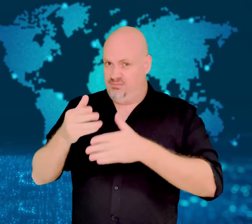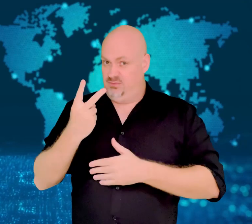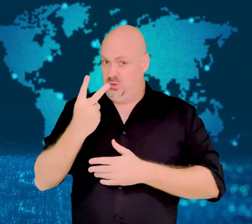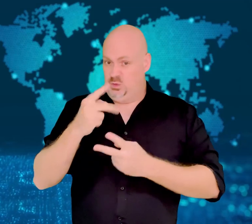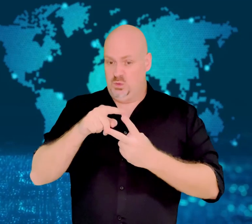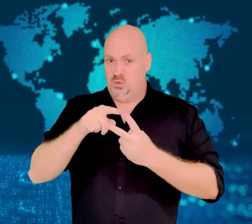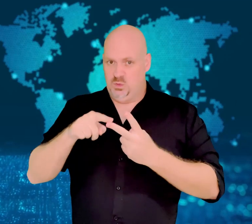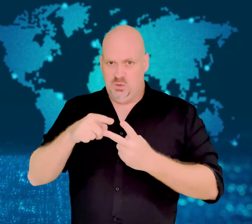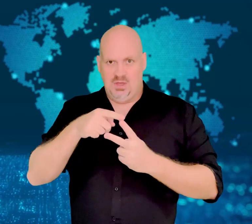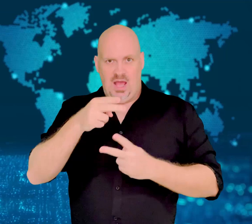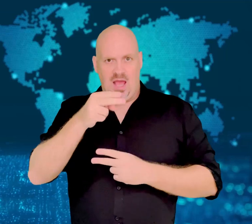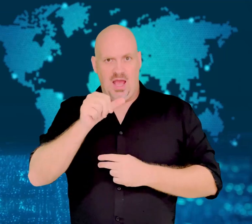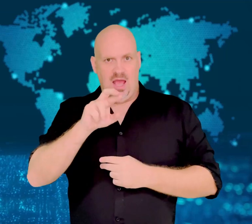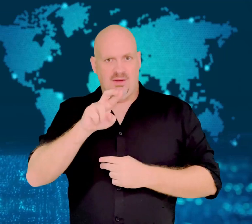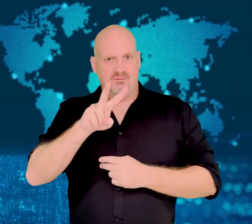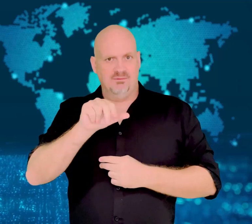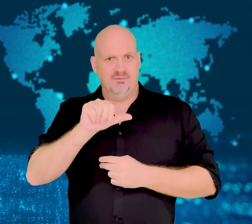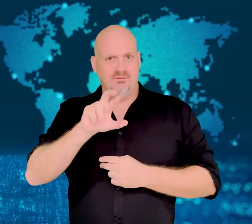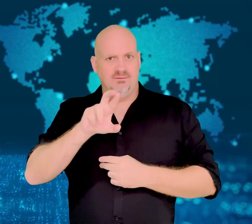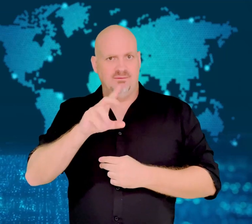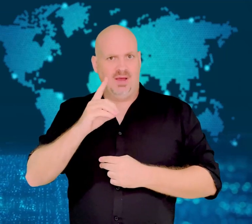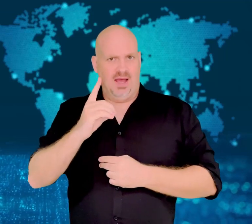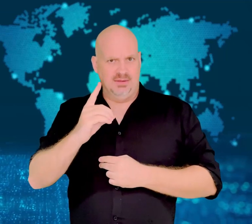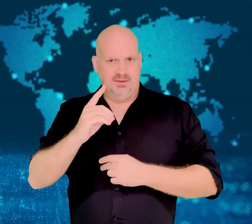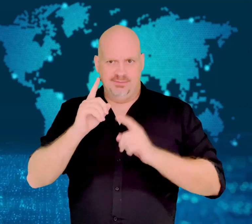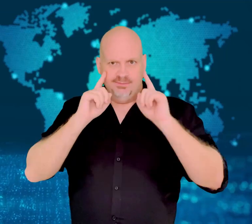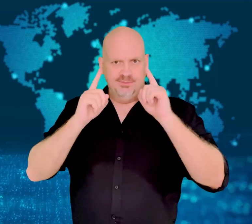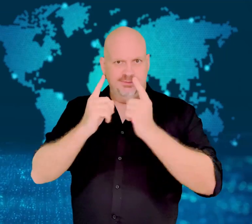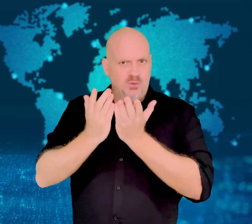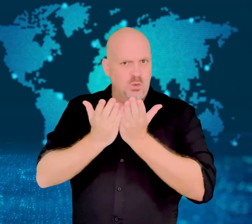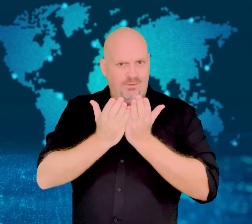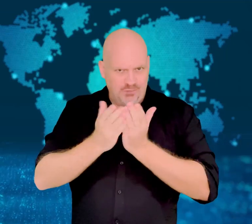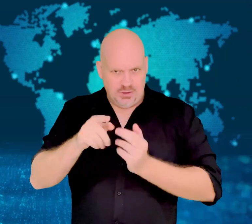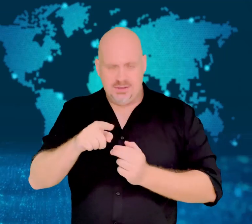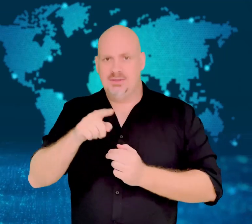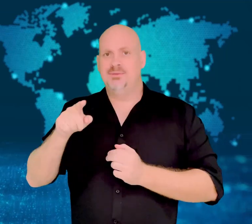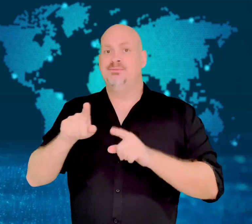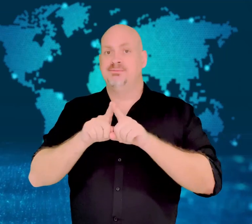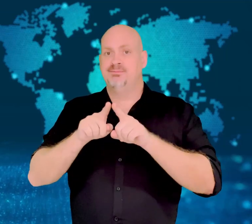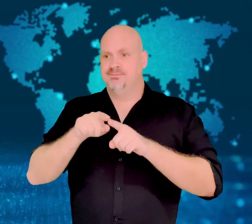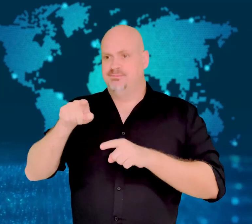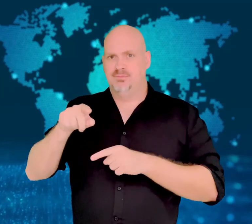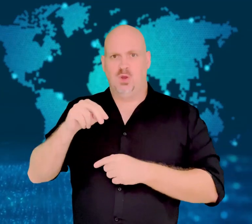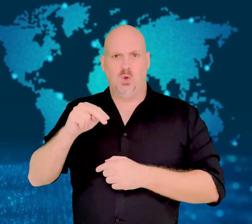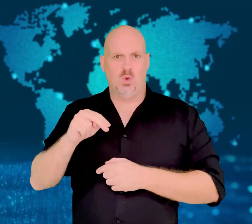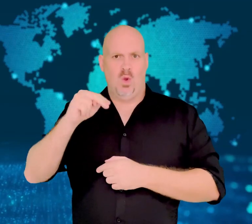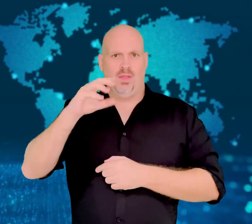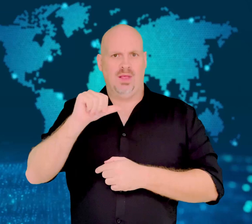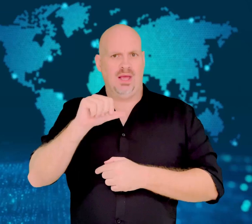and the University of North Carolina at Chapel Hill, but they could impact